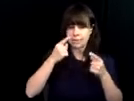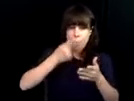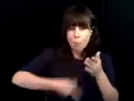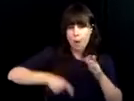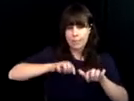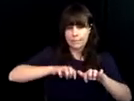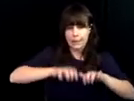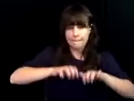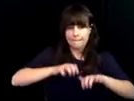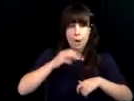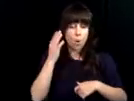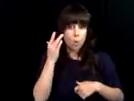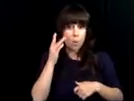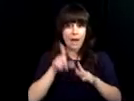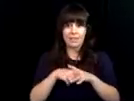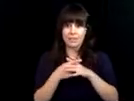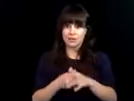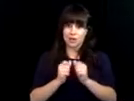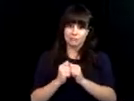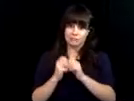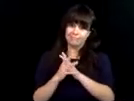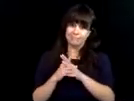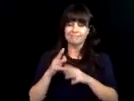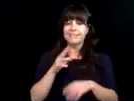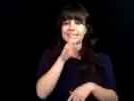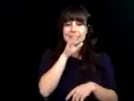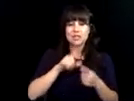keyboarding class they entered the world of computer technology. Now